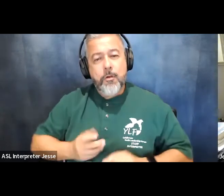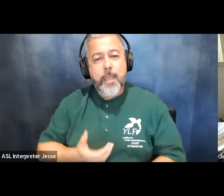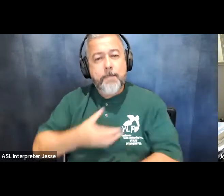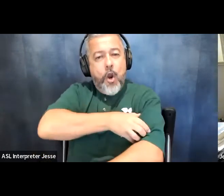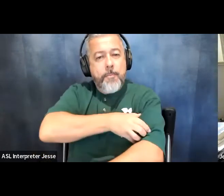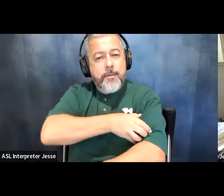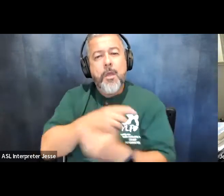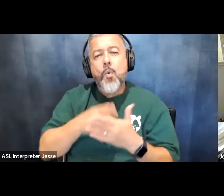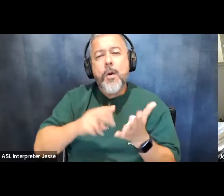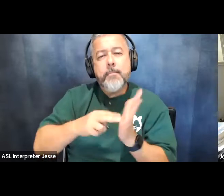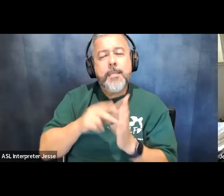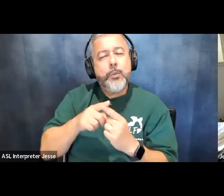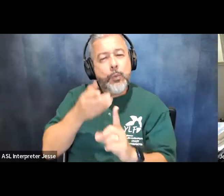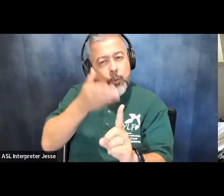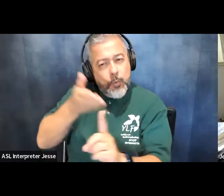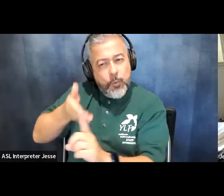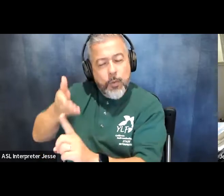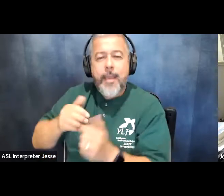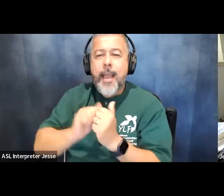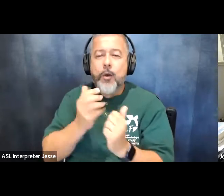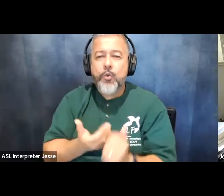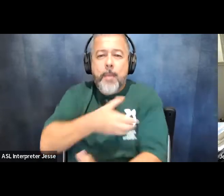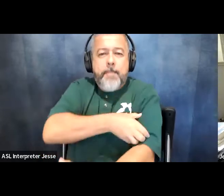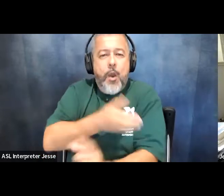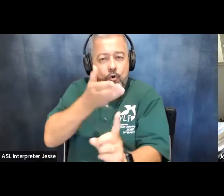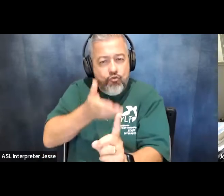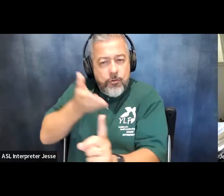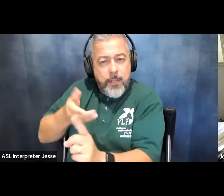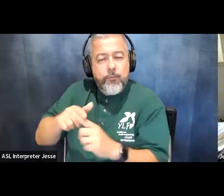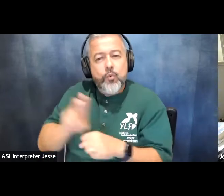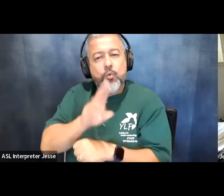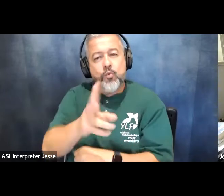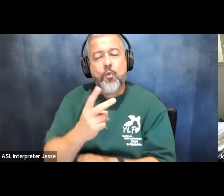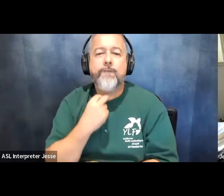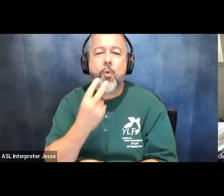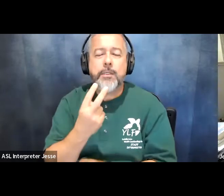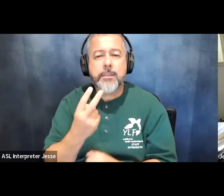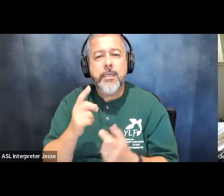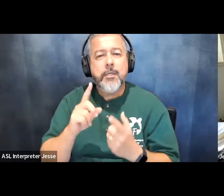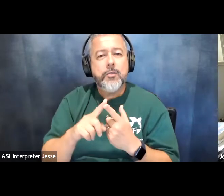means to you and how it can empower you to use your voice to enforce and exercise your rights